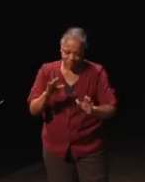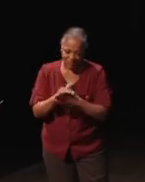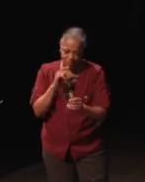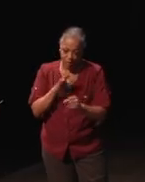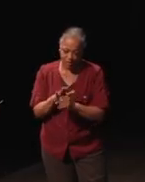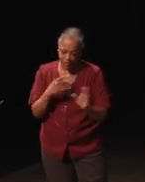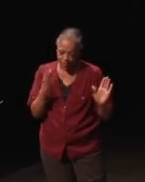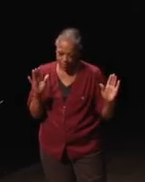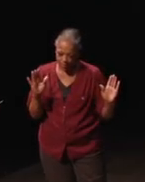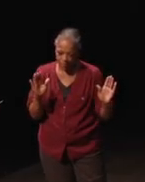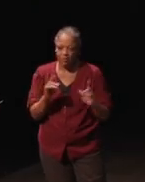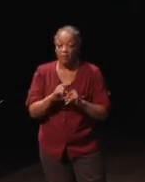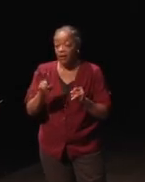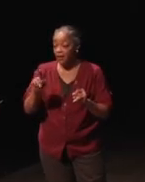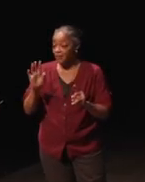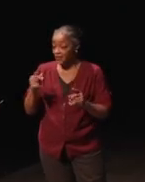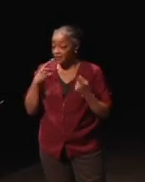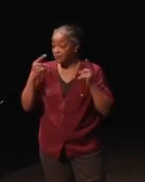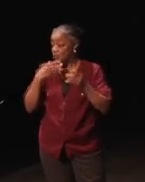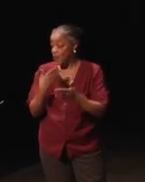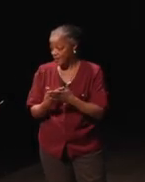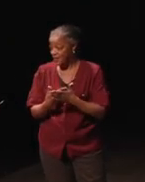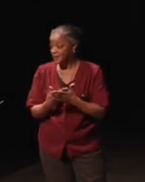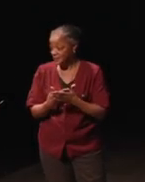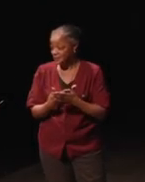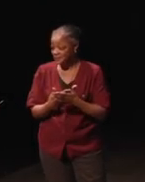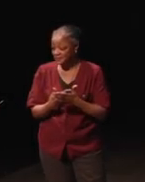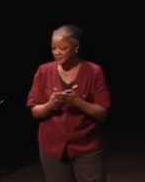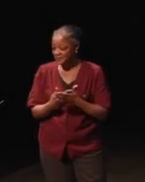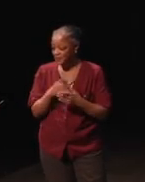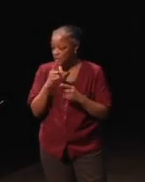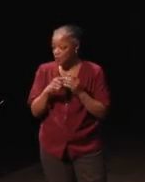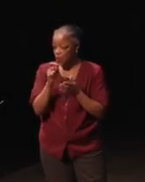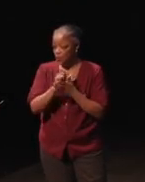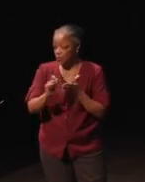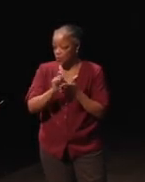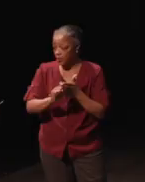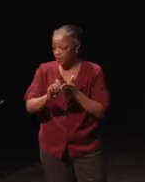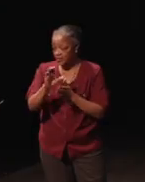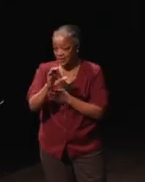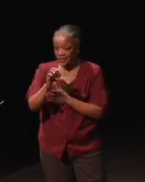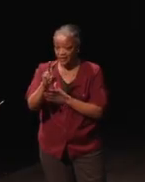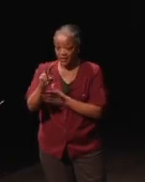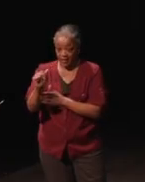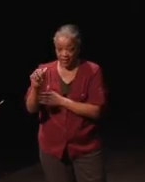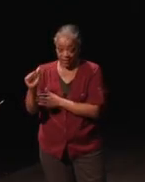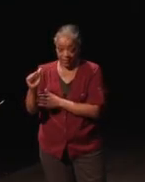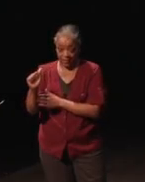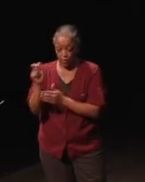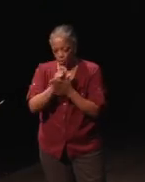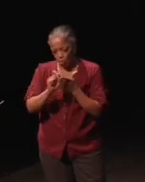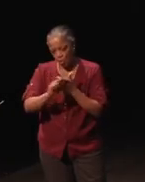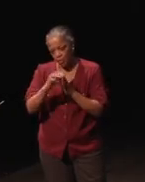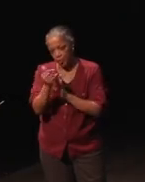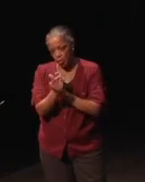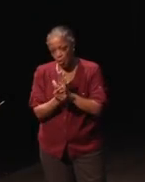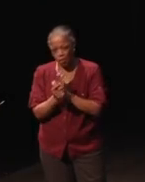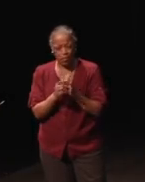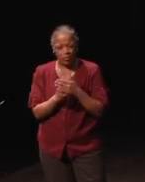but this has really worked well. So, when we wrote the CDAA, we were very unhappy with the way